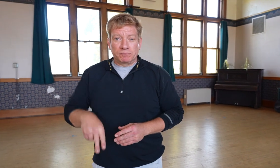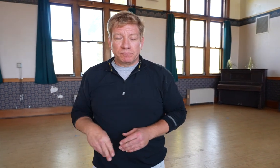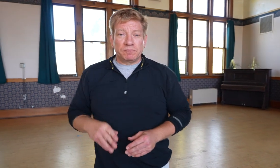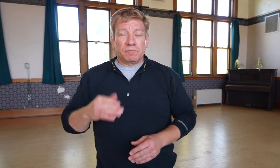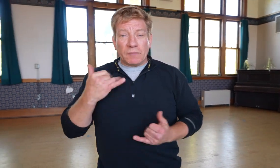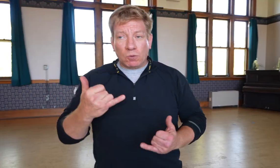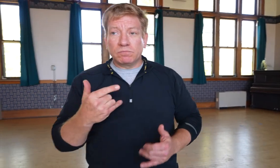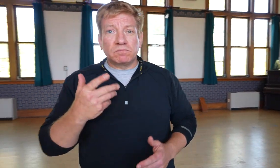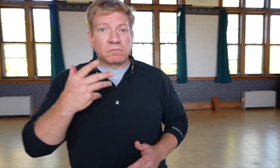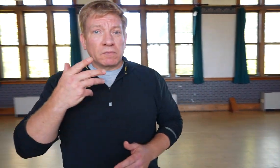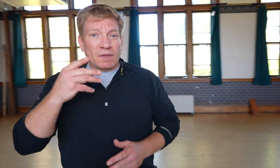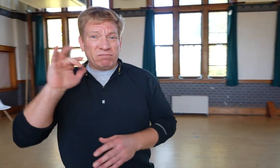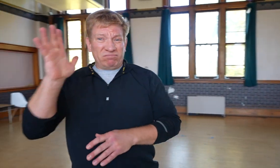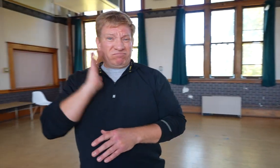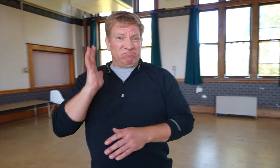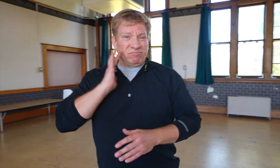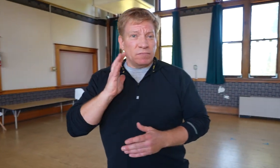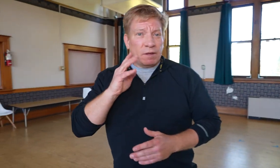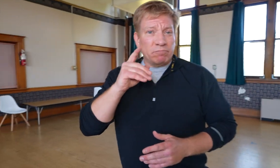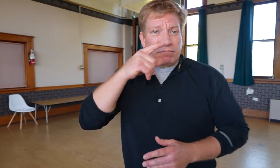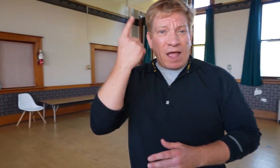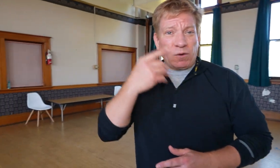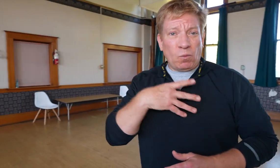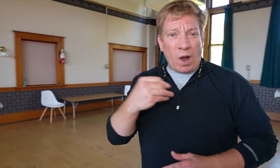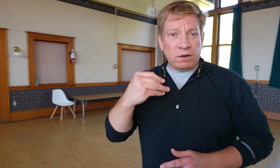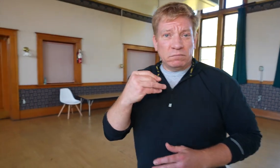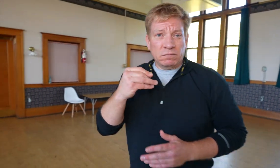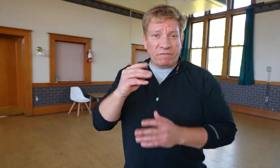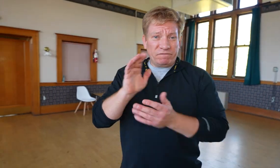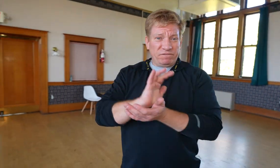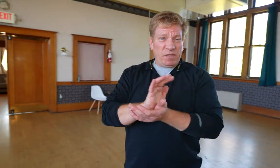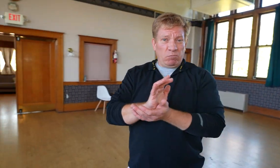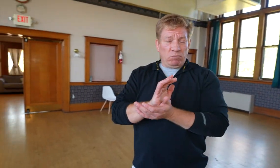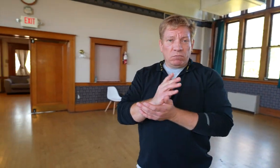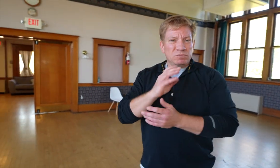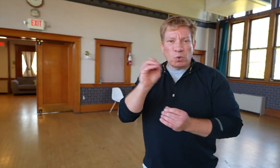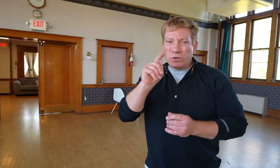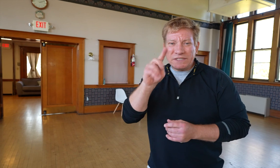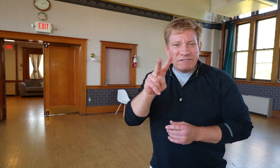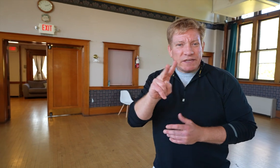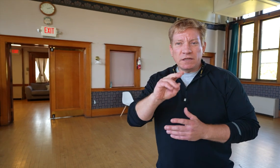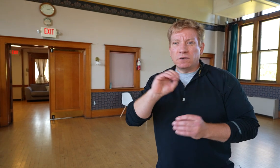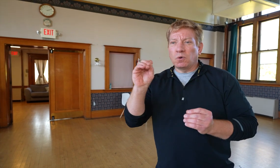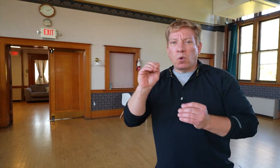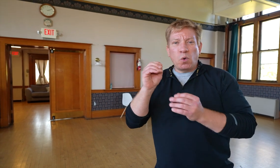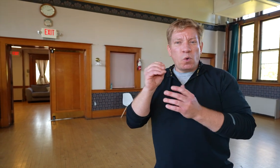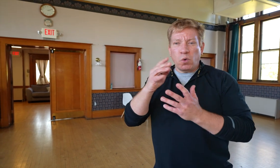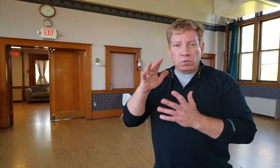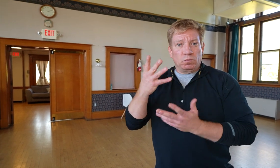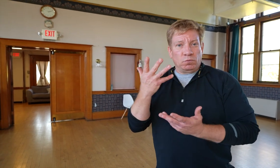Now, back in the day there were black and white films, no TV or anything like that.